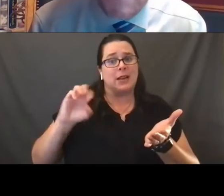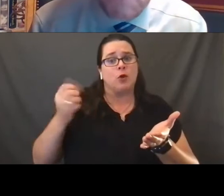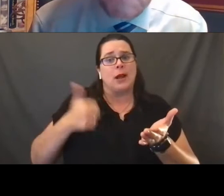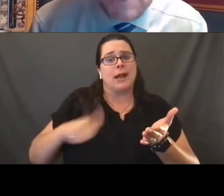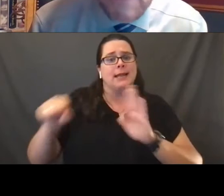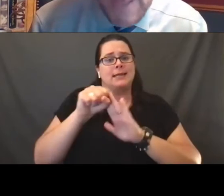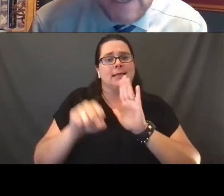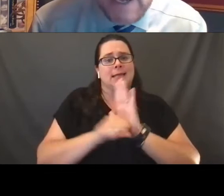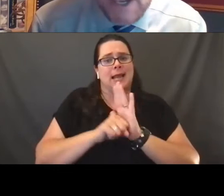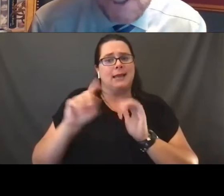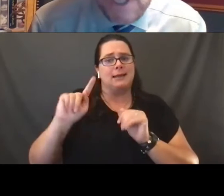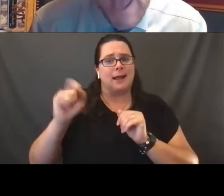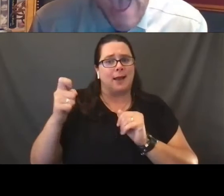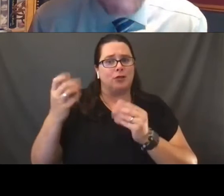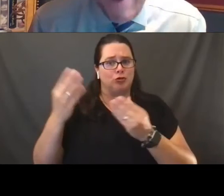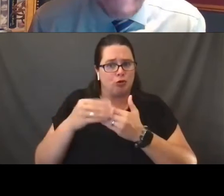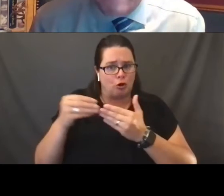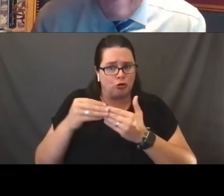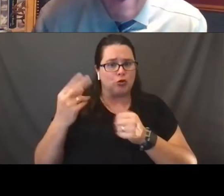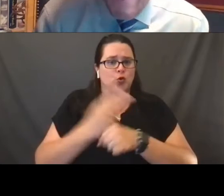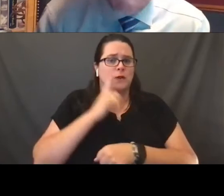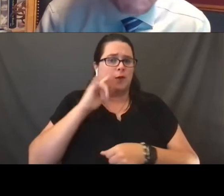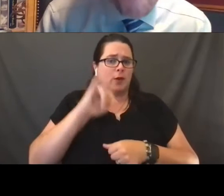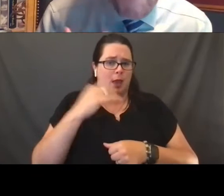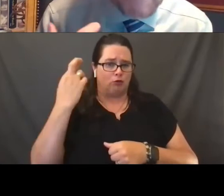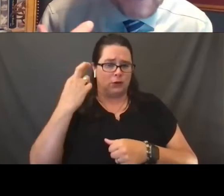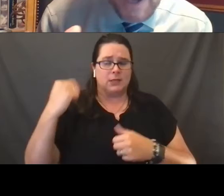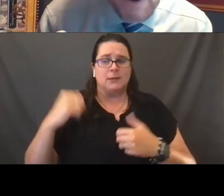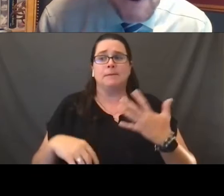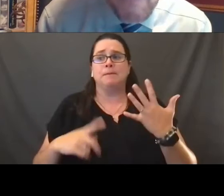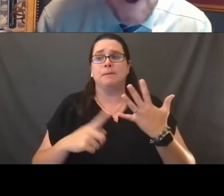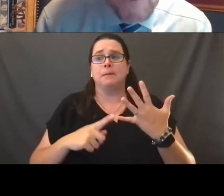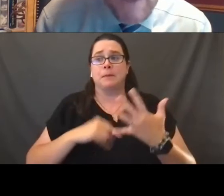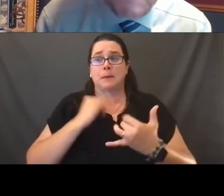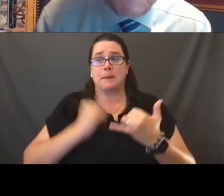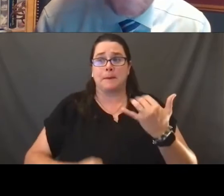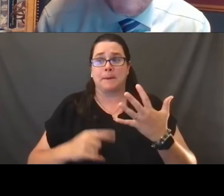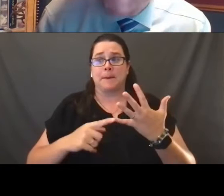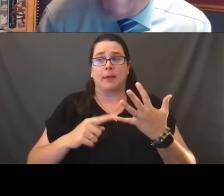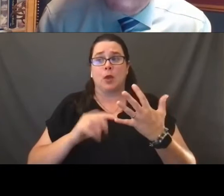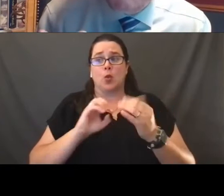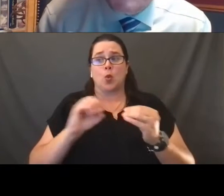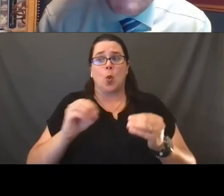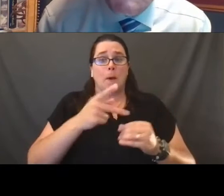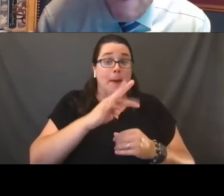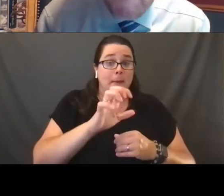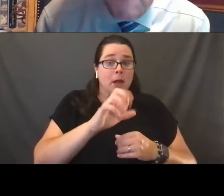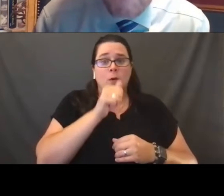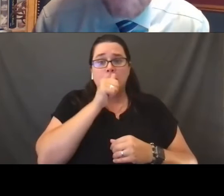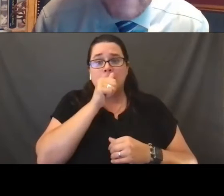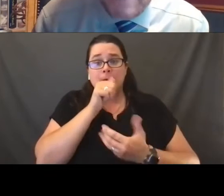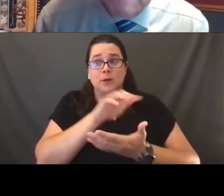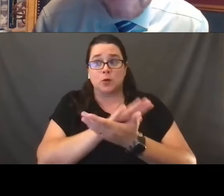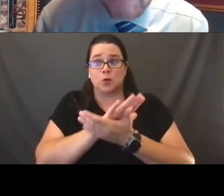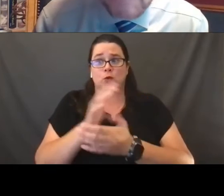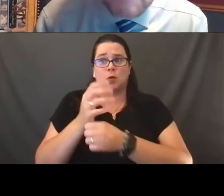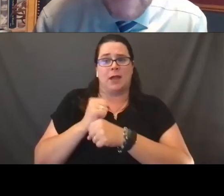from being used in that connection. And finally, no public or private school that receives a federal funding